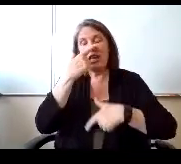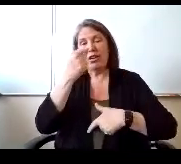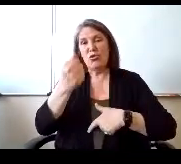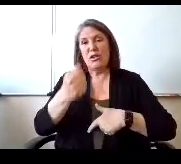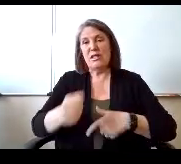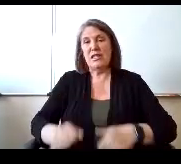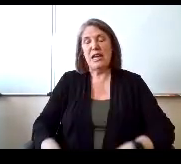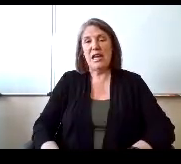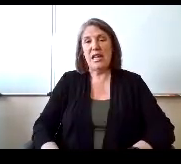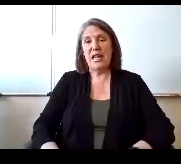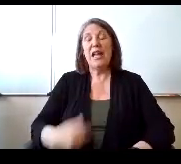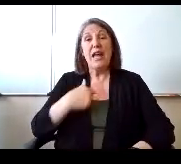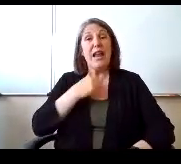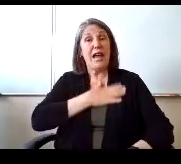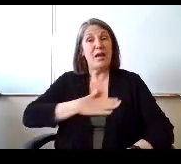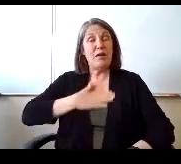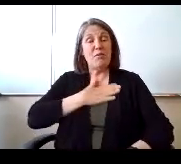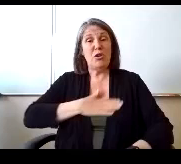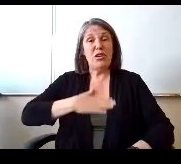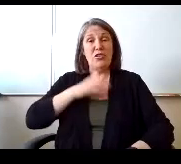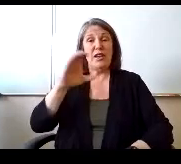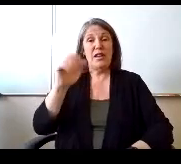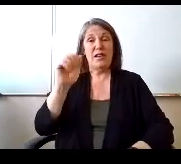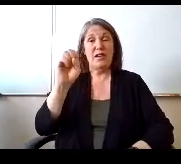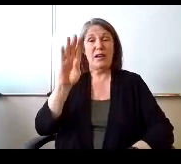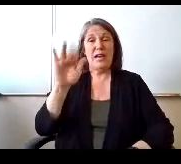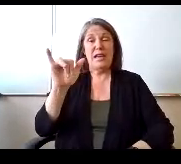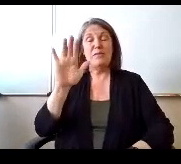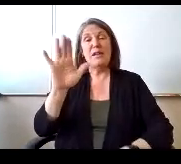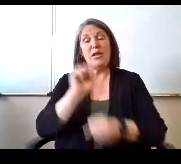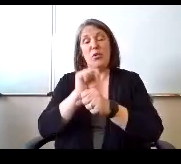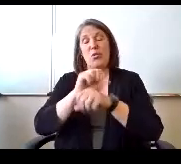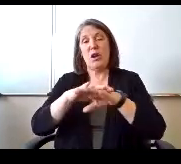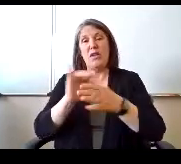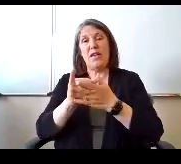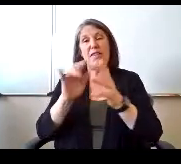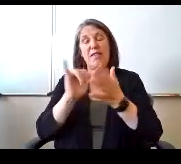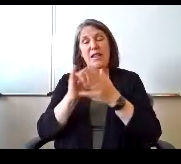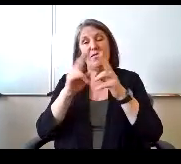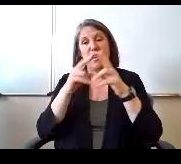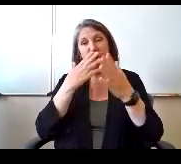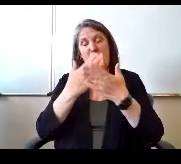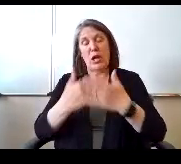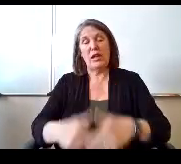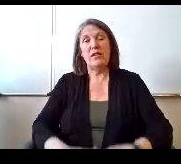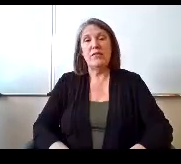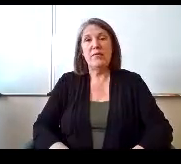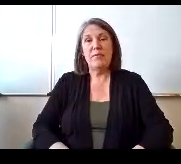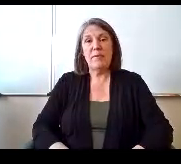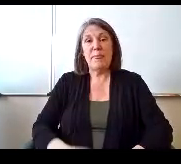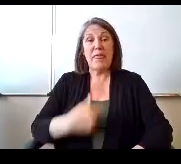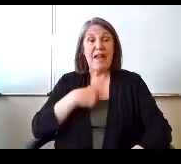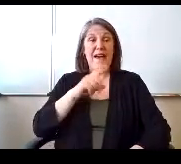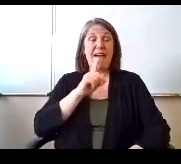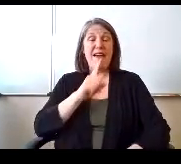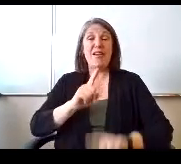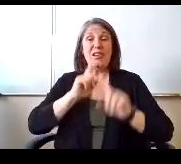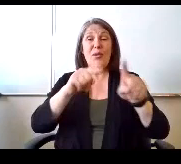And I do appreciate Casspi's work on that. That's very good. I actually got to go to high school.